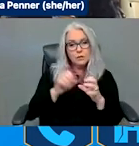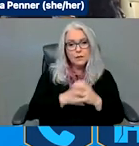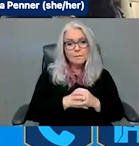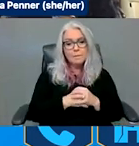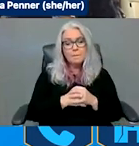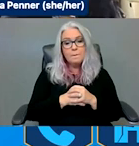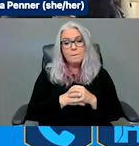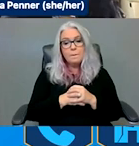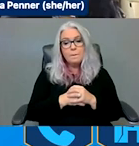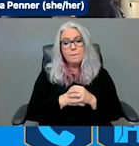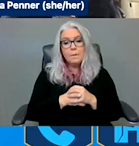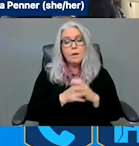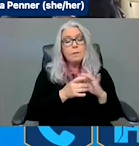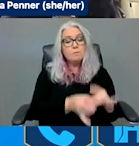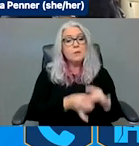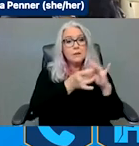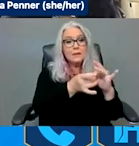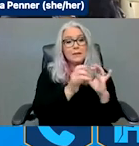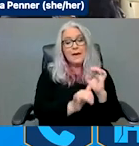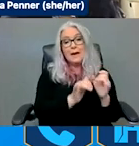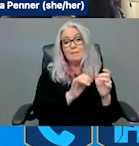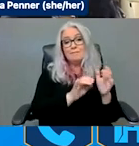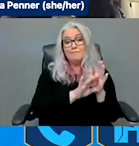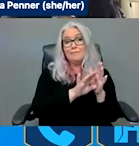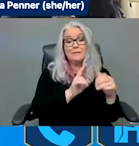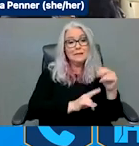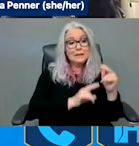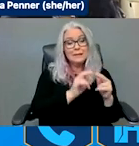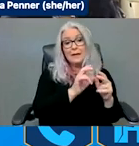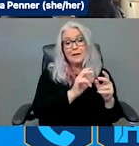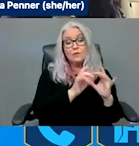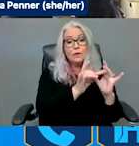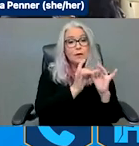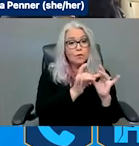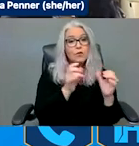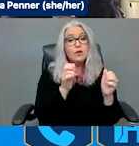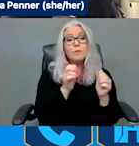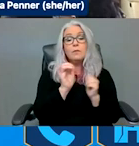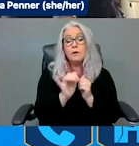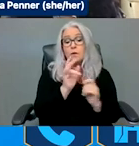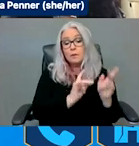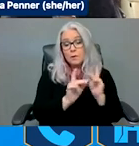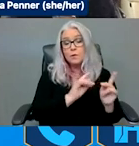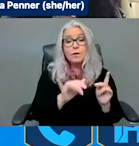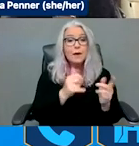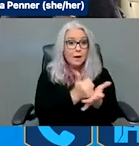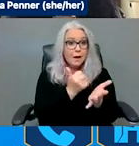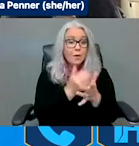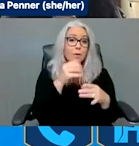maintain health and independence in the community like transportation companies, paratransit agencies, other